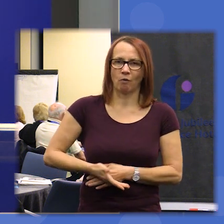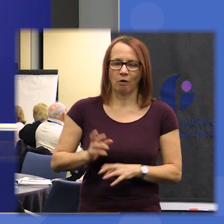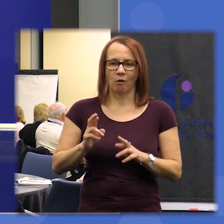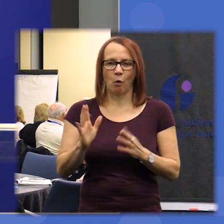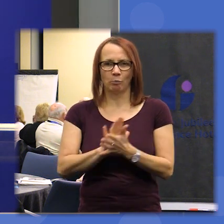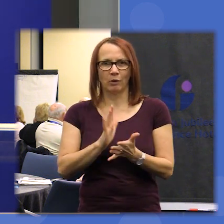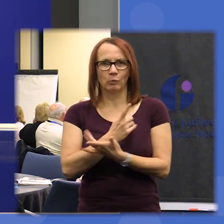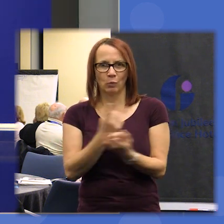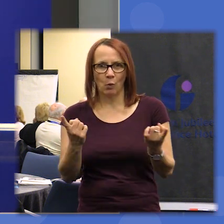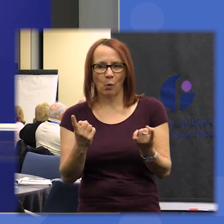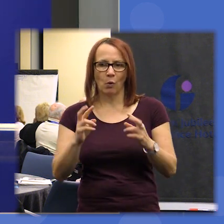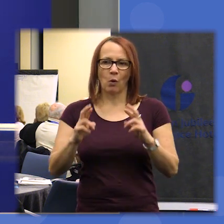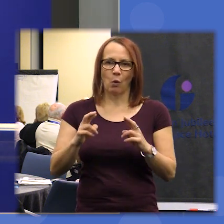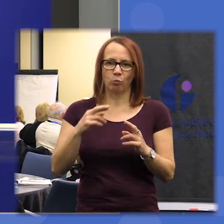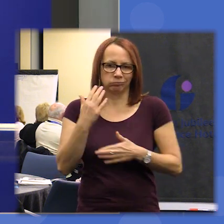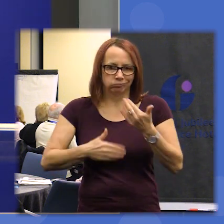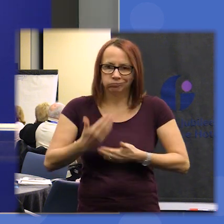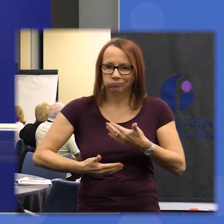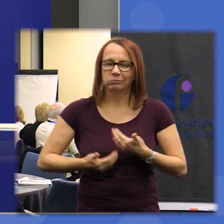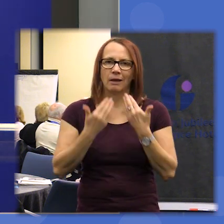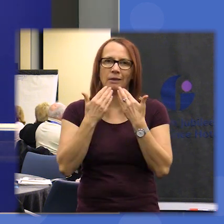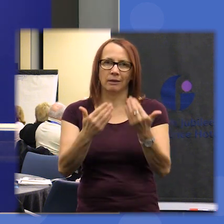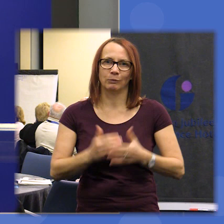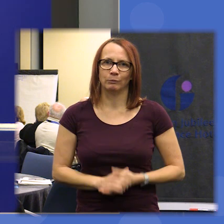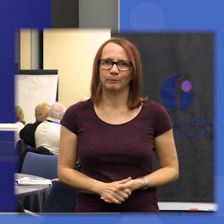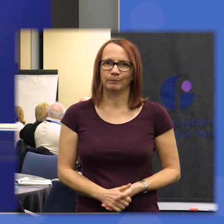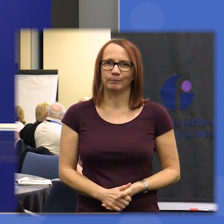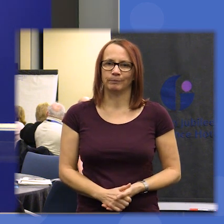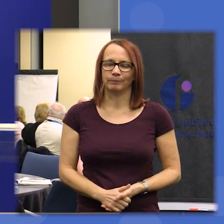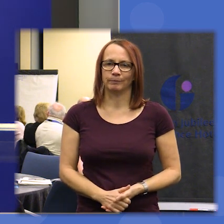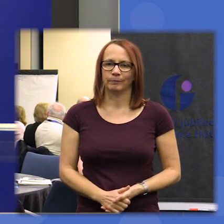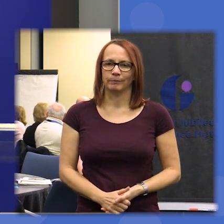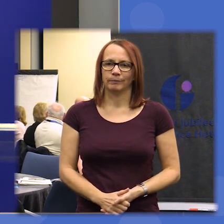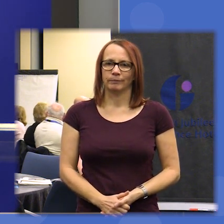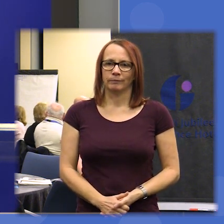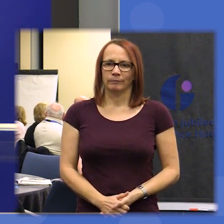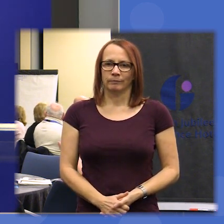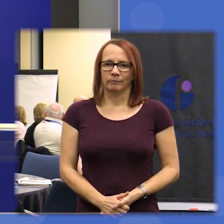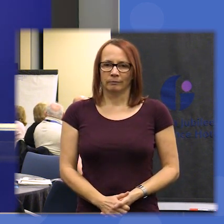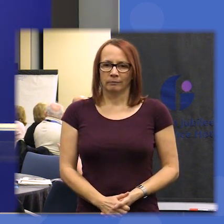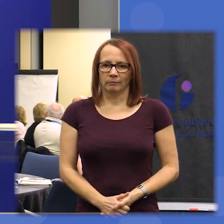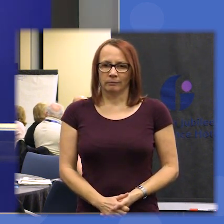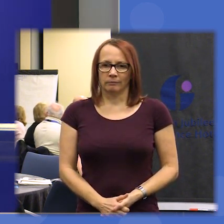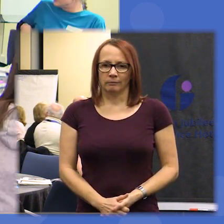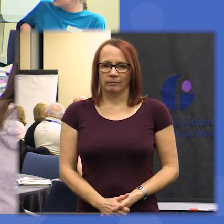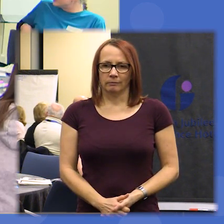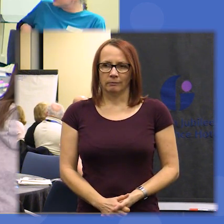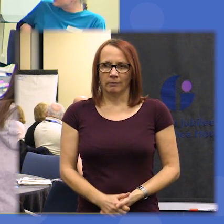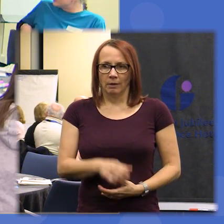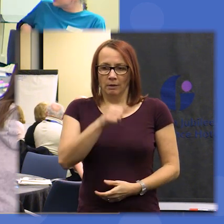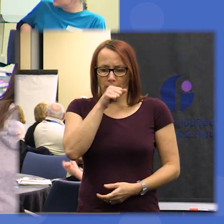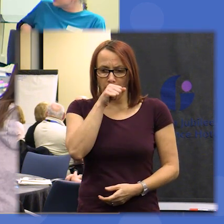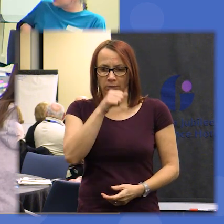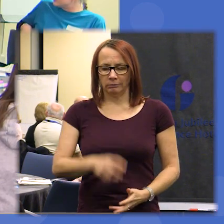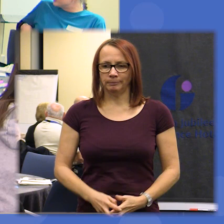sincerely hope you can all get behind it so thank you very much and Kelly thank